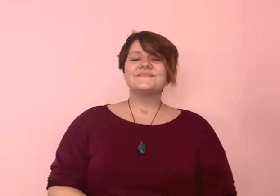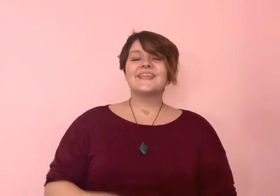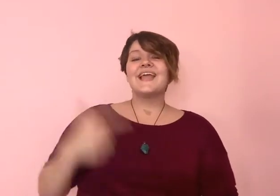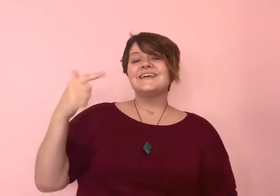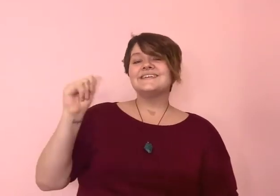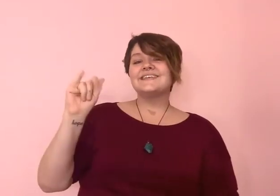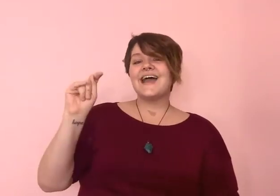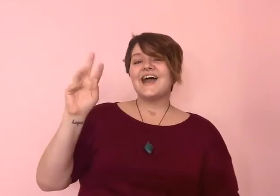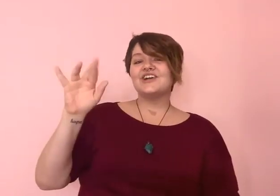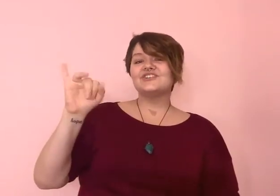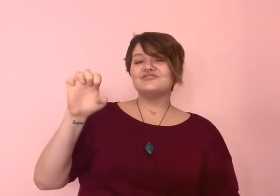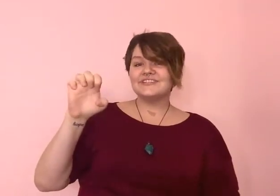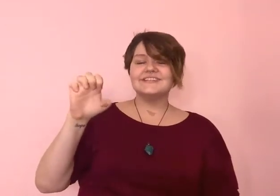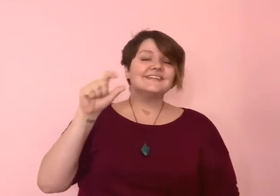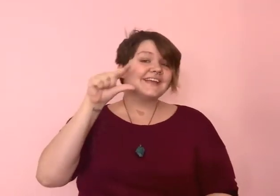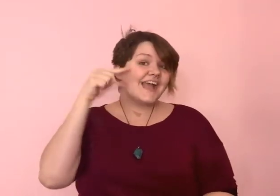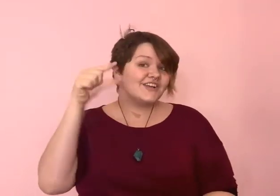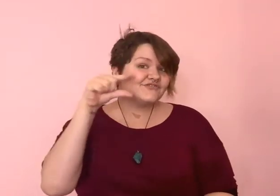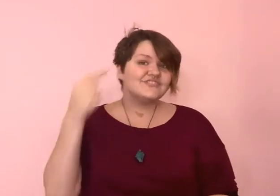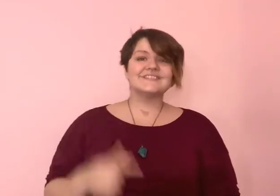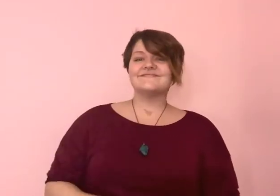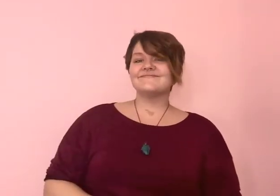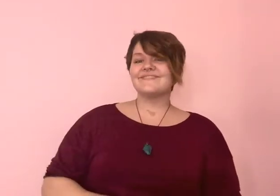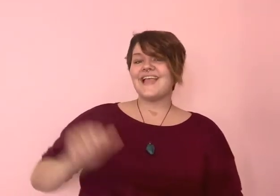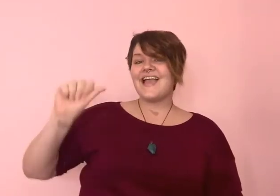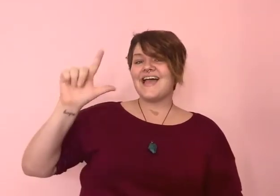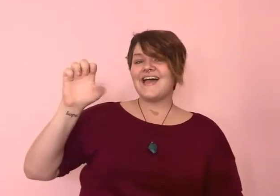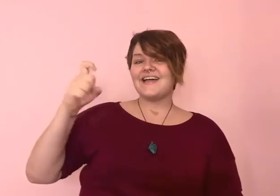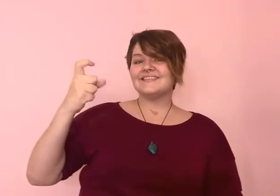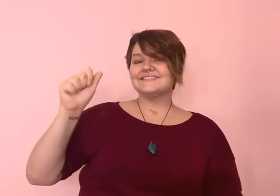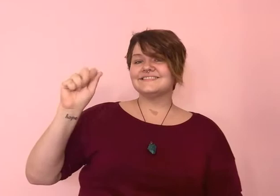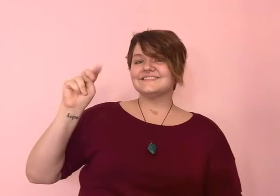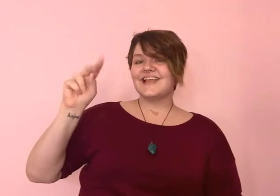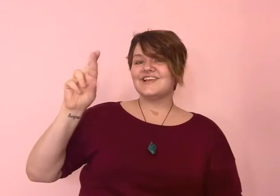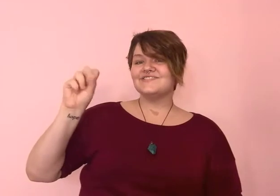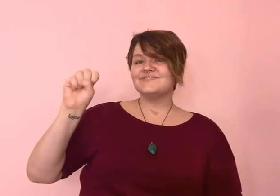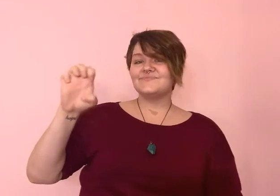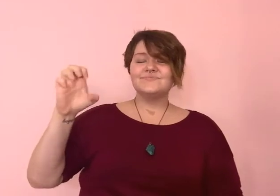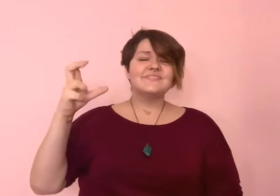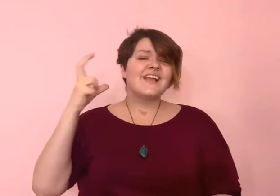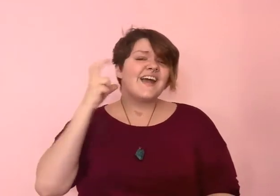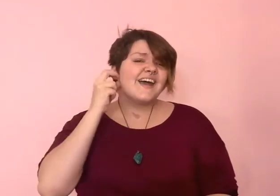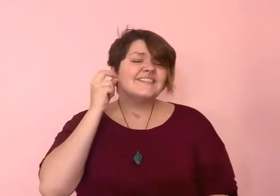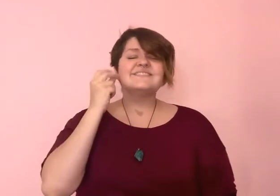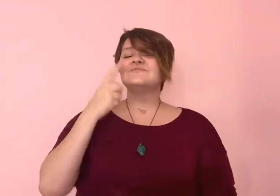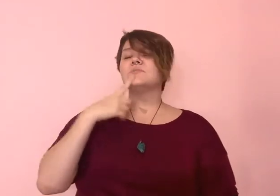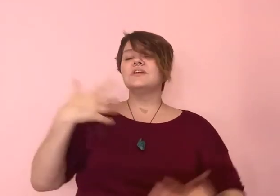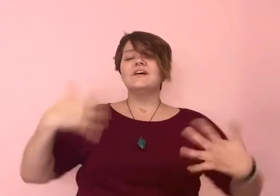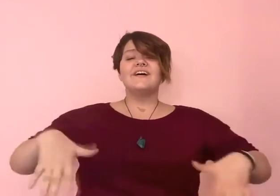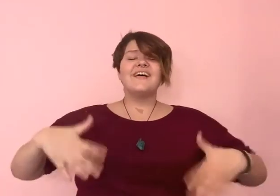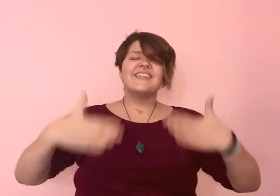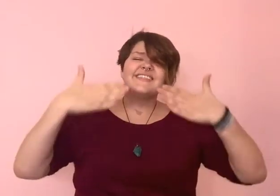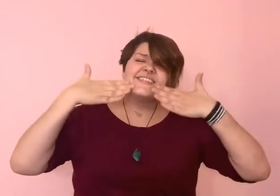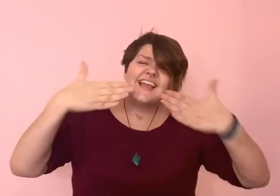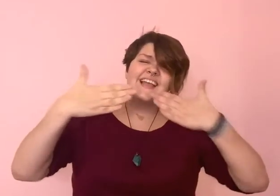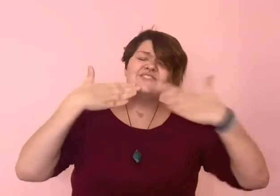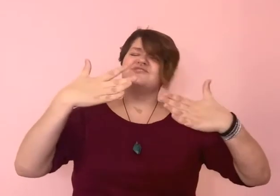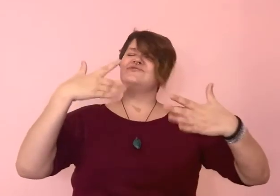Gaitrie Persaud Alexandrose Dayment So much gratitude to these folks.